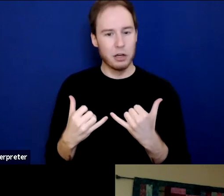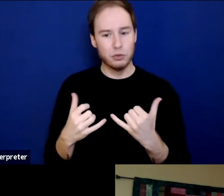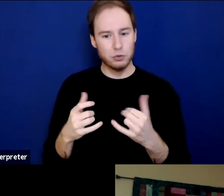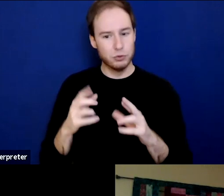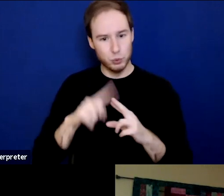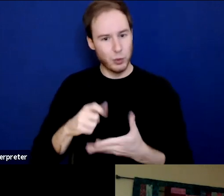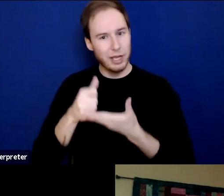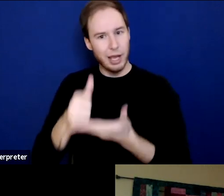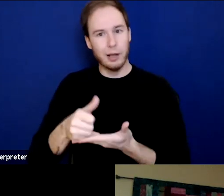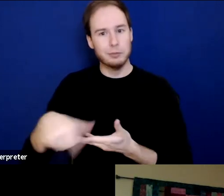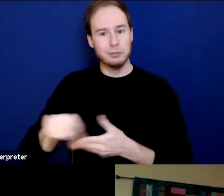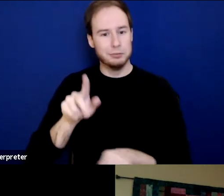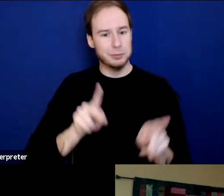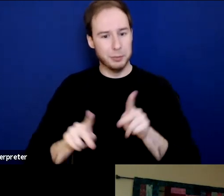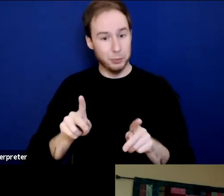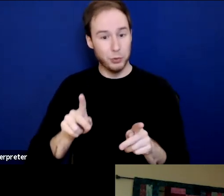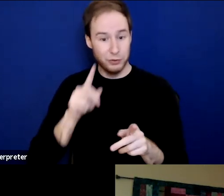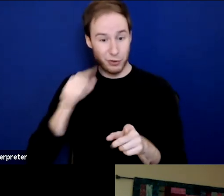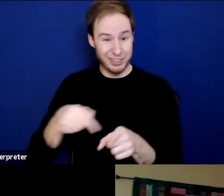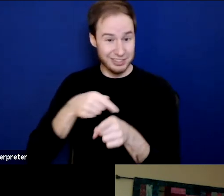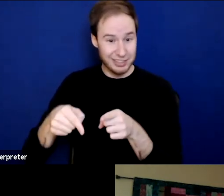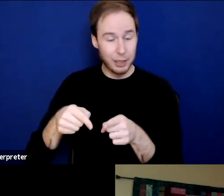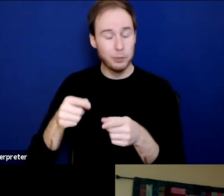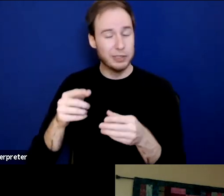and in this particular case, experiencing homelessness and OUD.